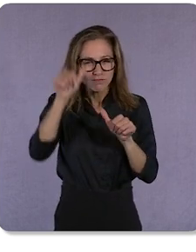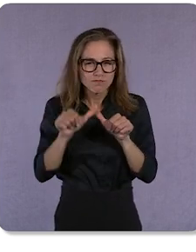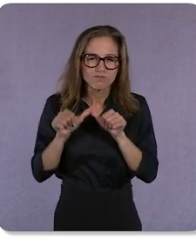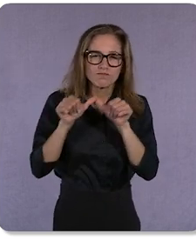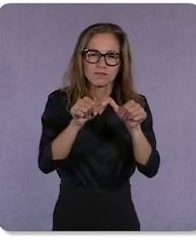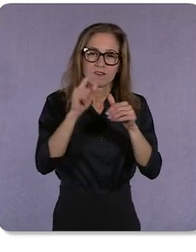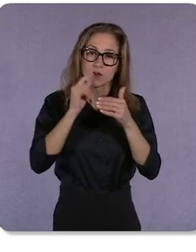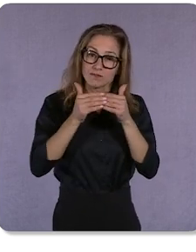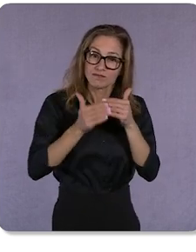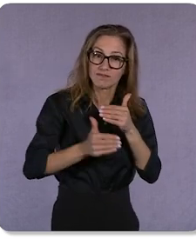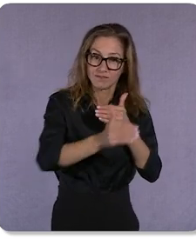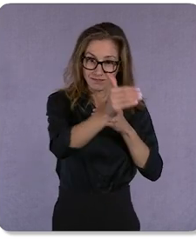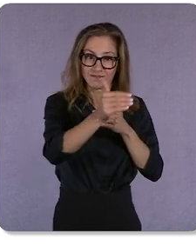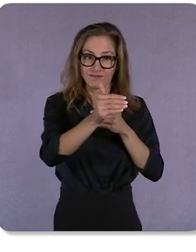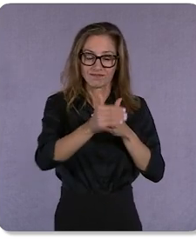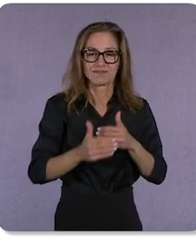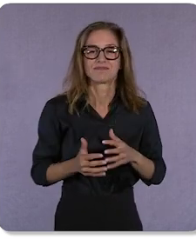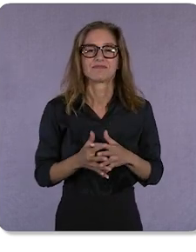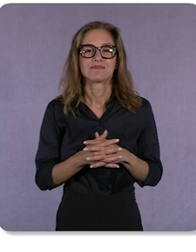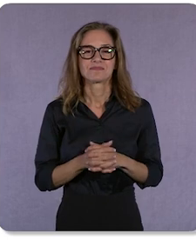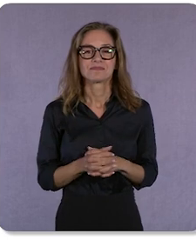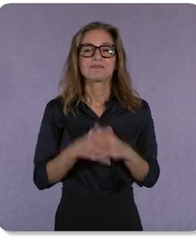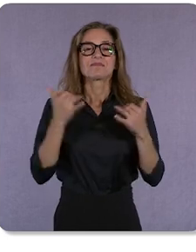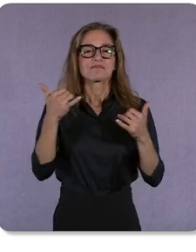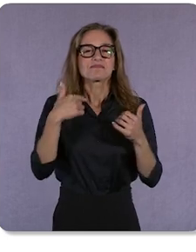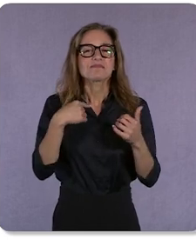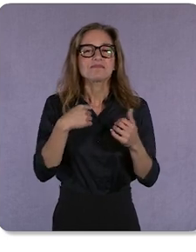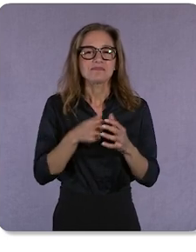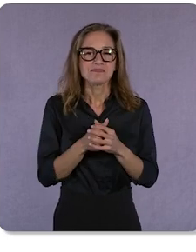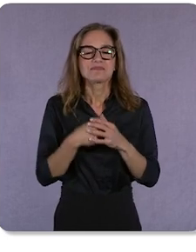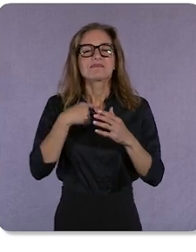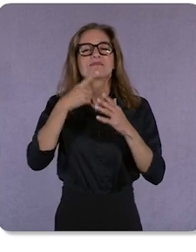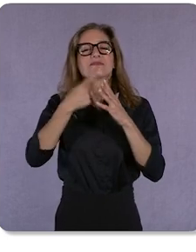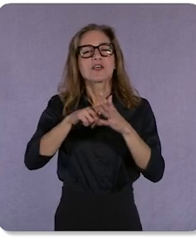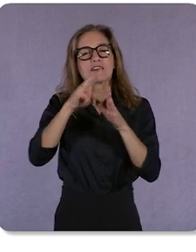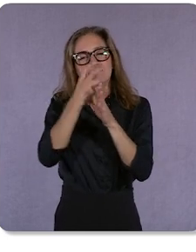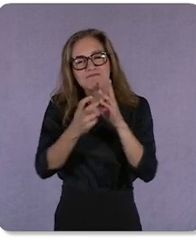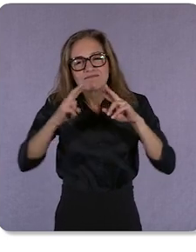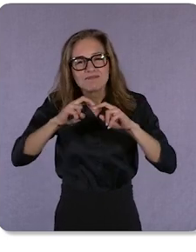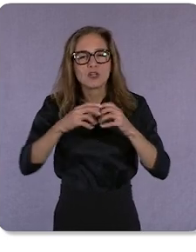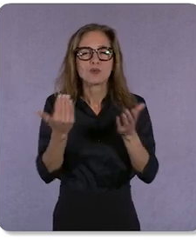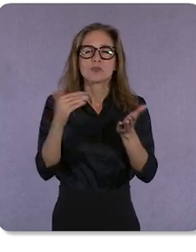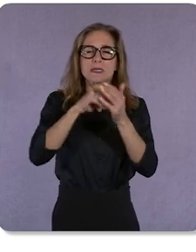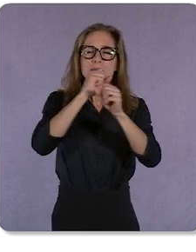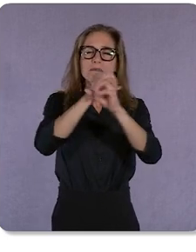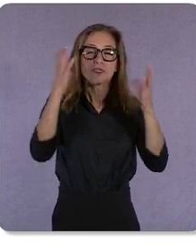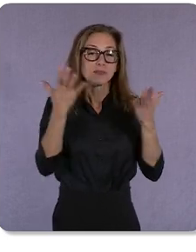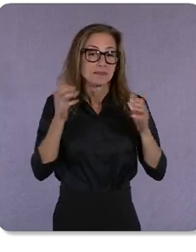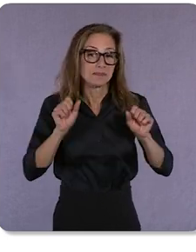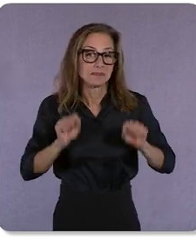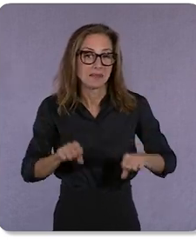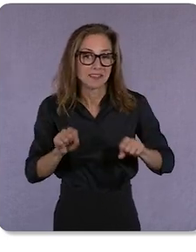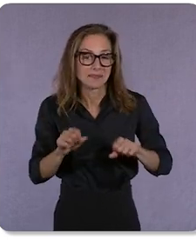tomorrow and beyond Let’s first dive into: Reimagine what's possible. We’ve been hard at work reimagining and